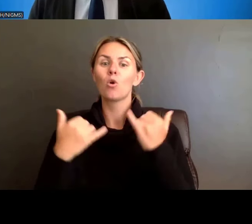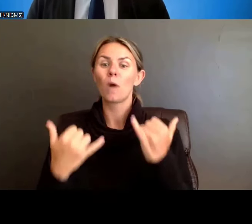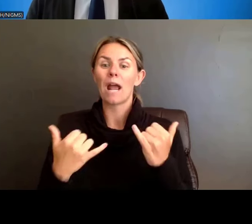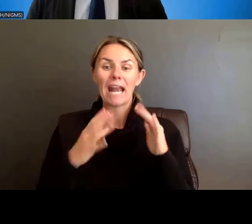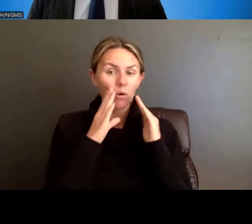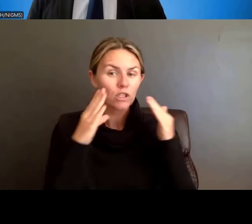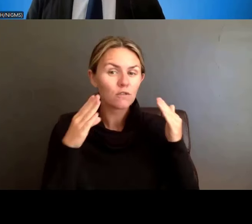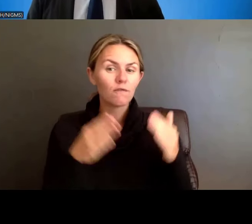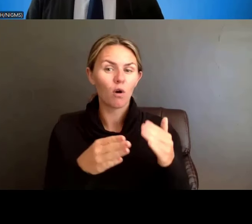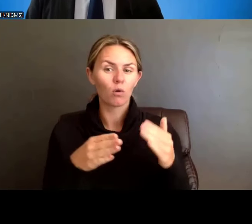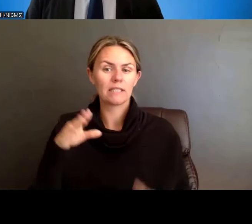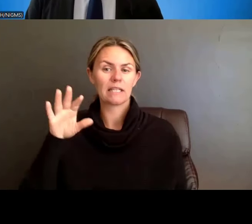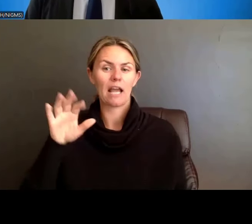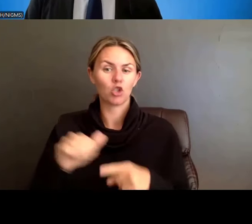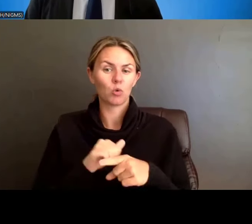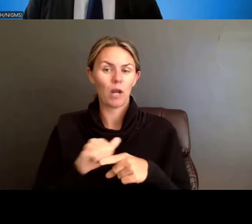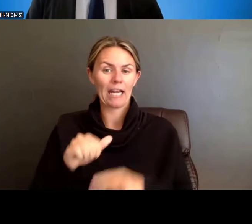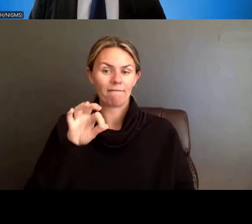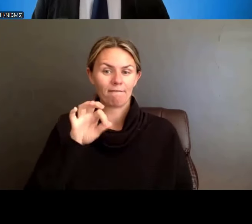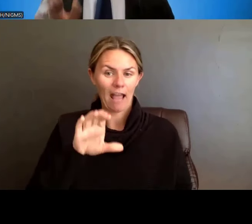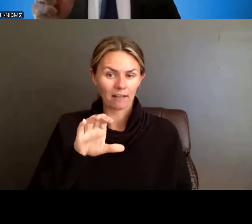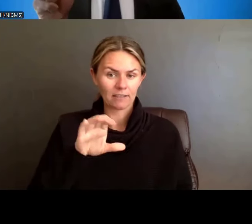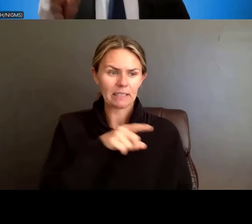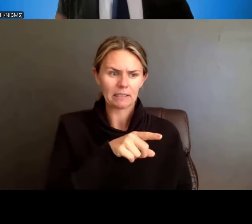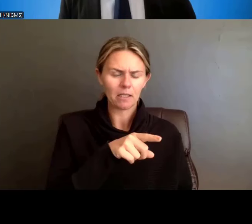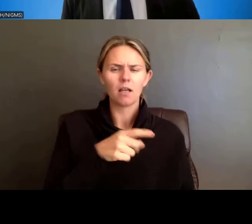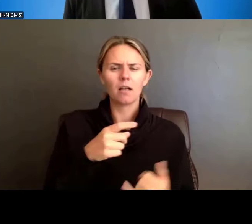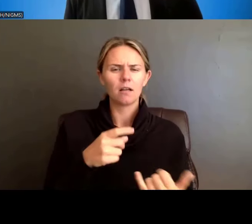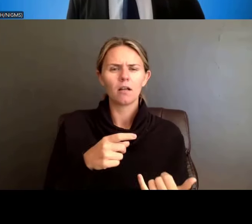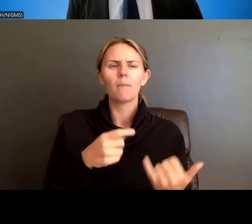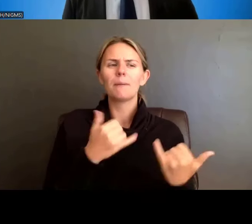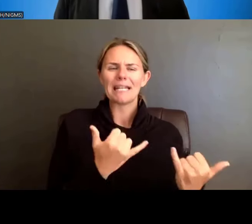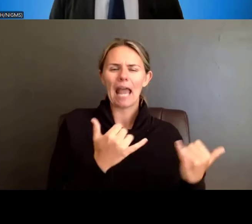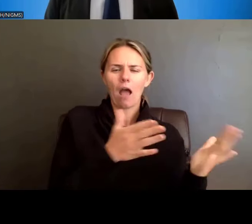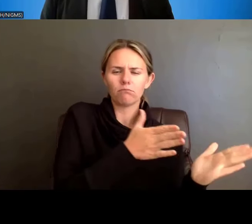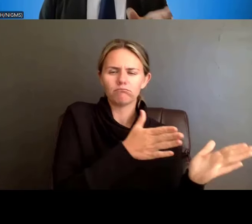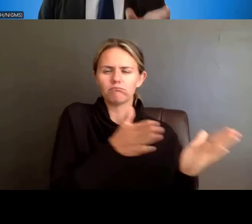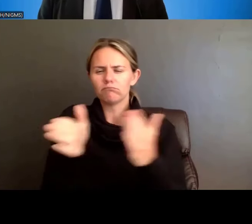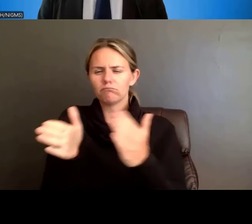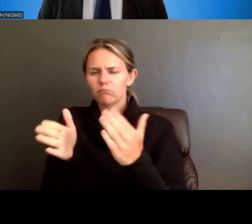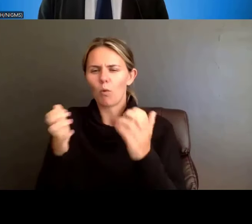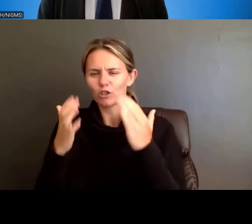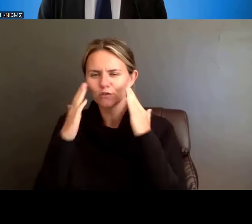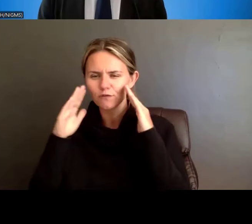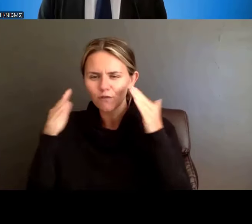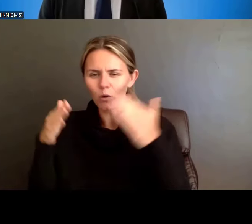And since they are training grants, you want to focus it more on the trainees. So, we know that program faculty can move,